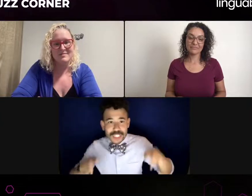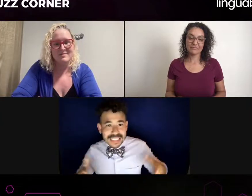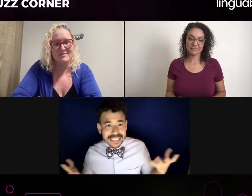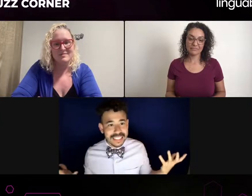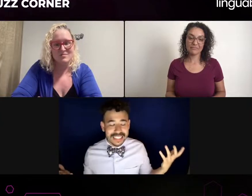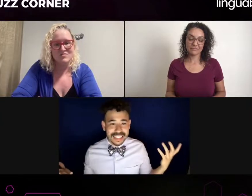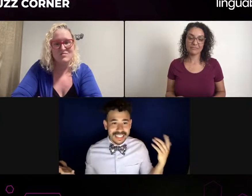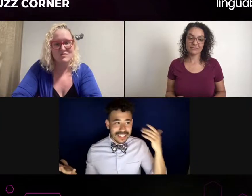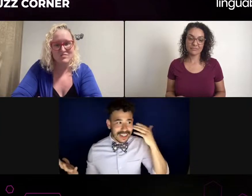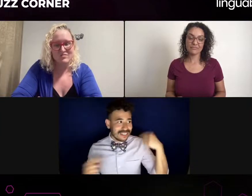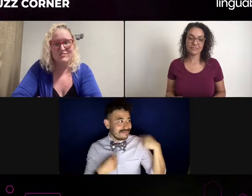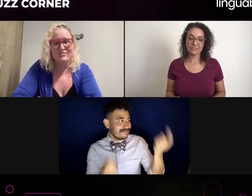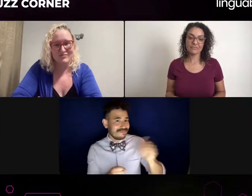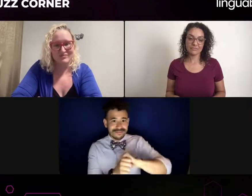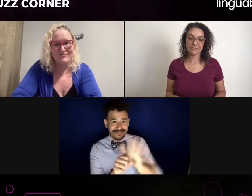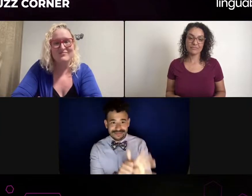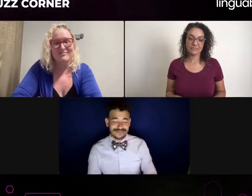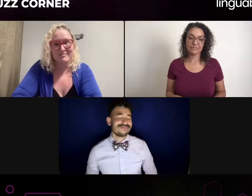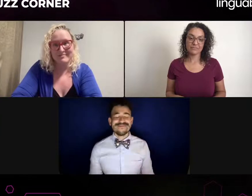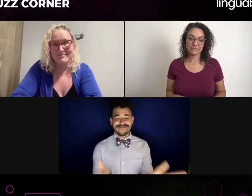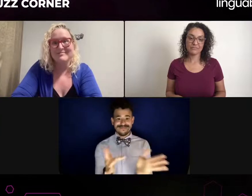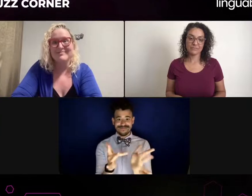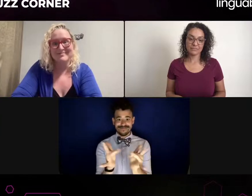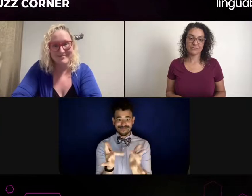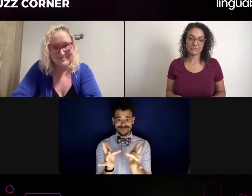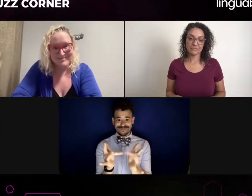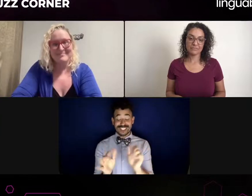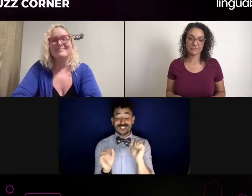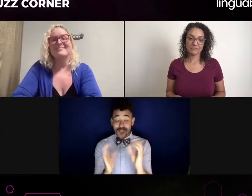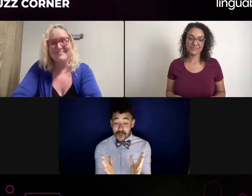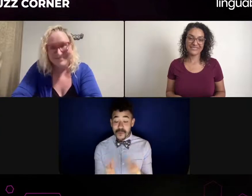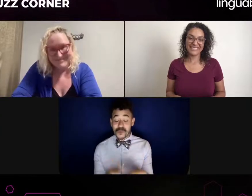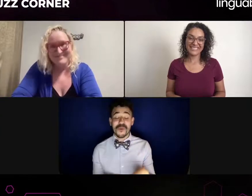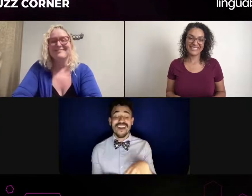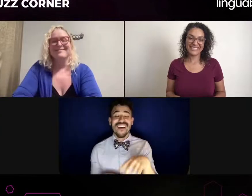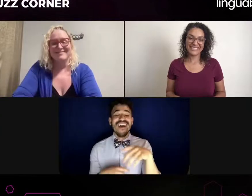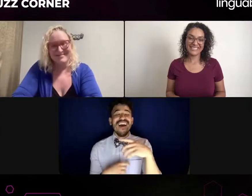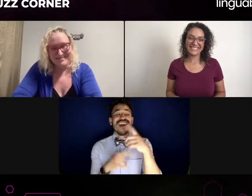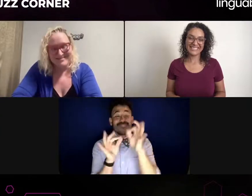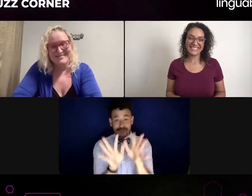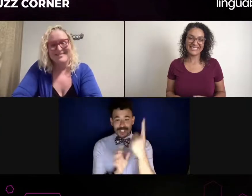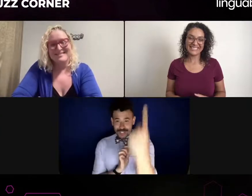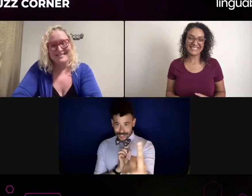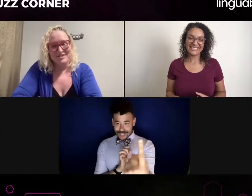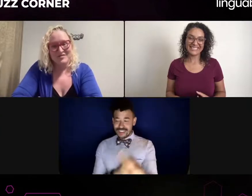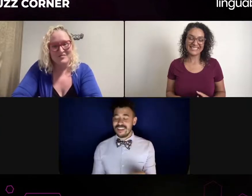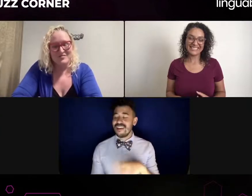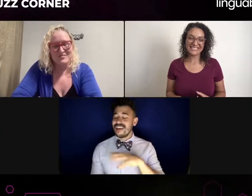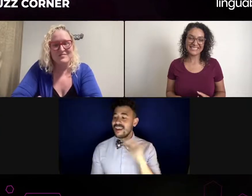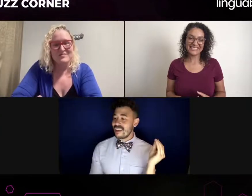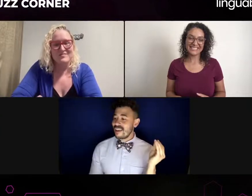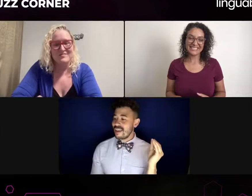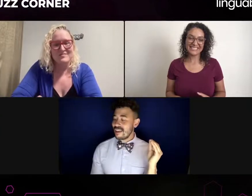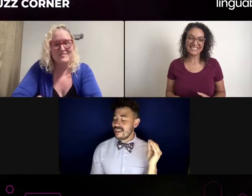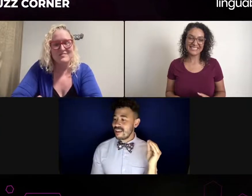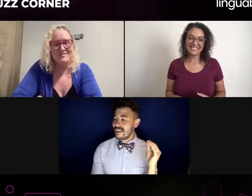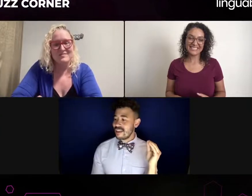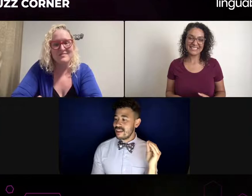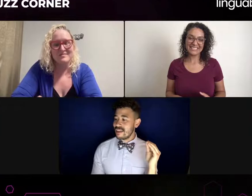Right, right. Who wants me to get the audition, wants me to get that role. Right. So your name would be yours. A personal cheerleader, right?